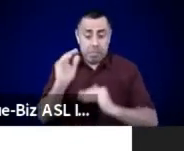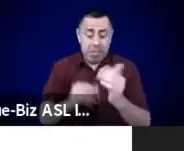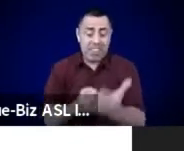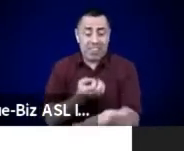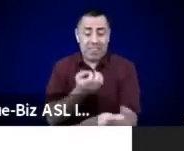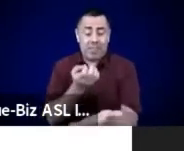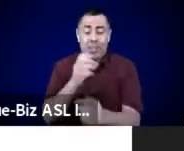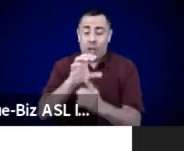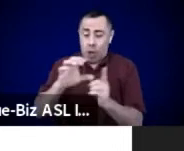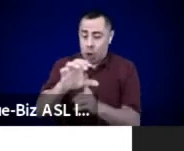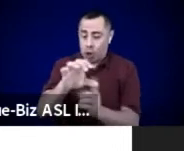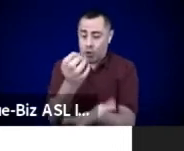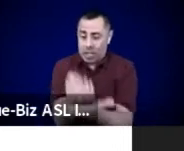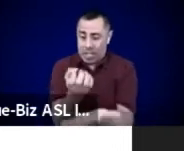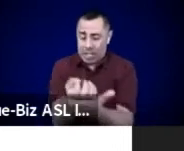What would it feel like?